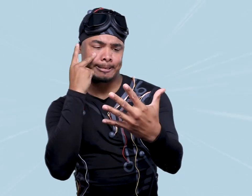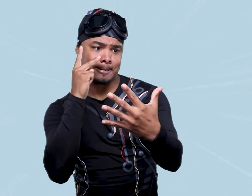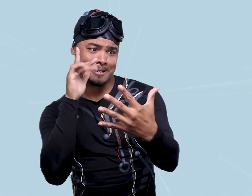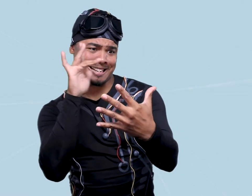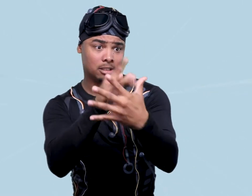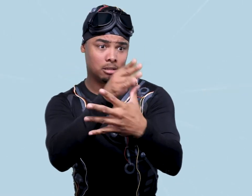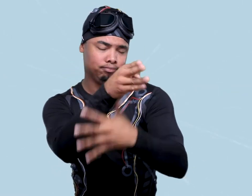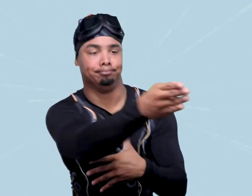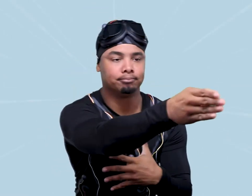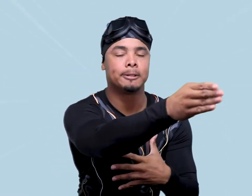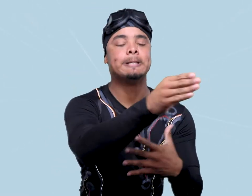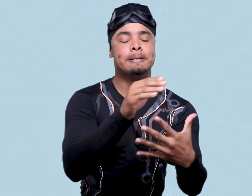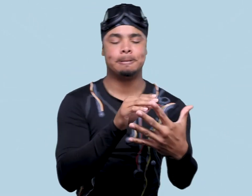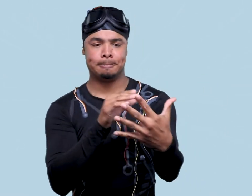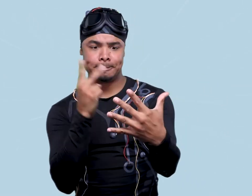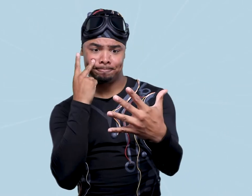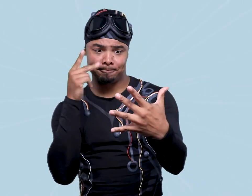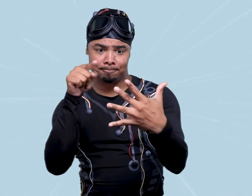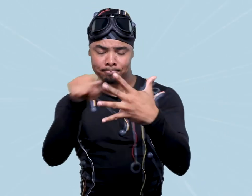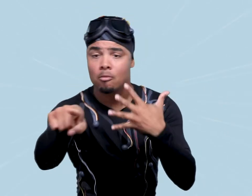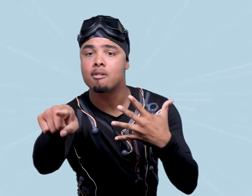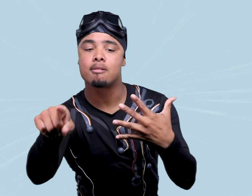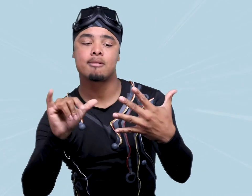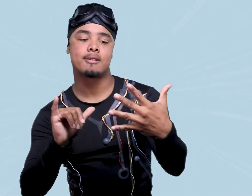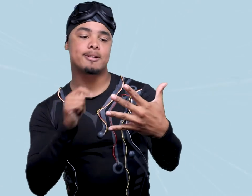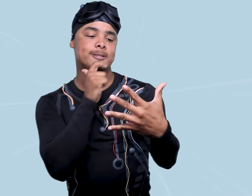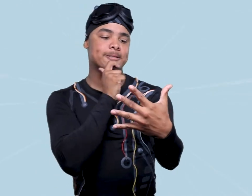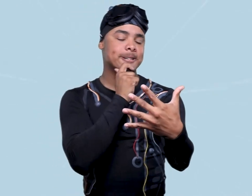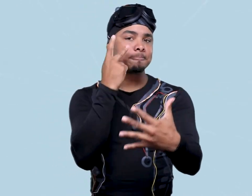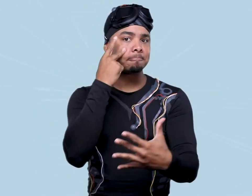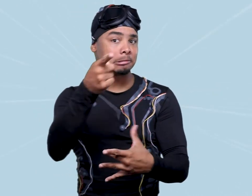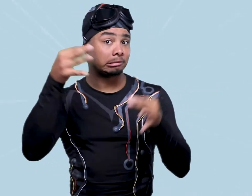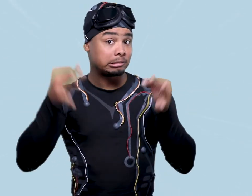You can try out different scenarios to see which one works best for you.